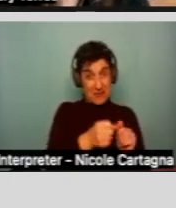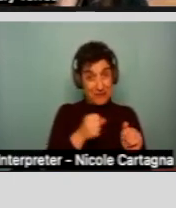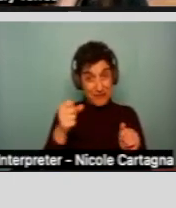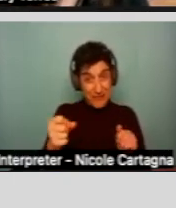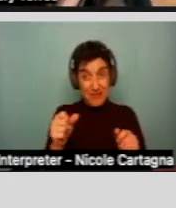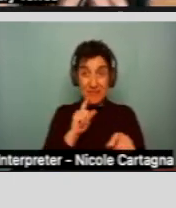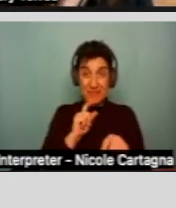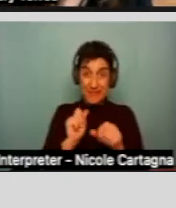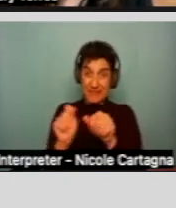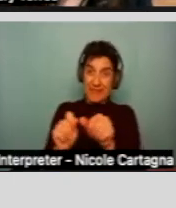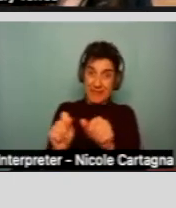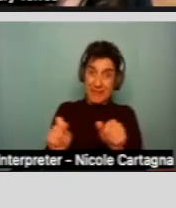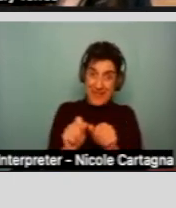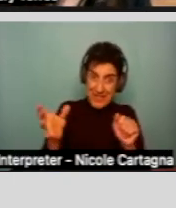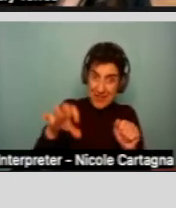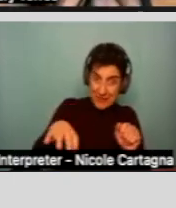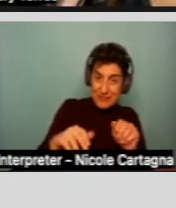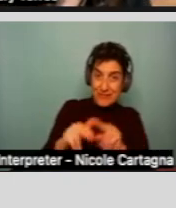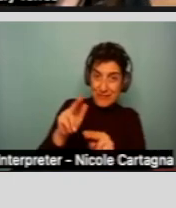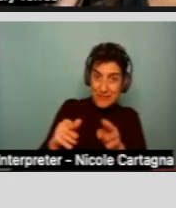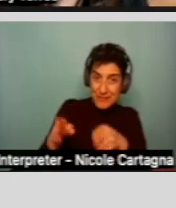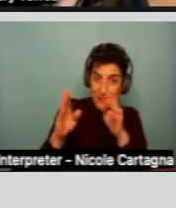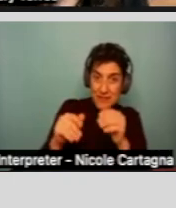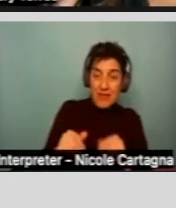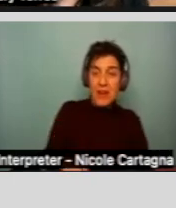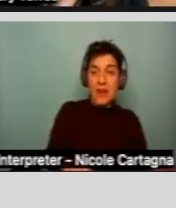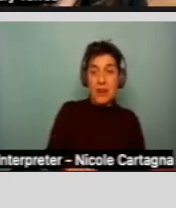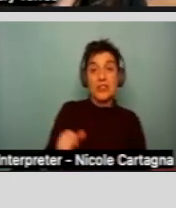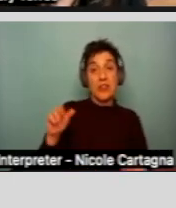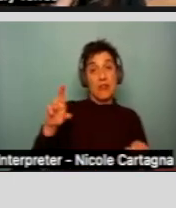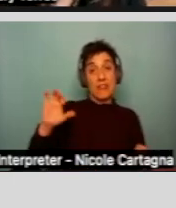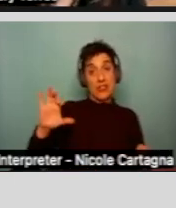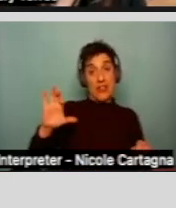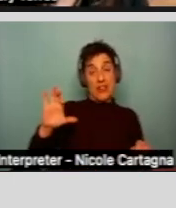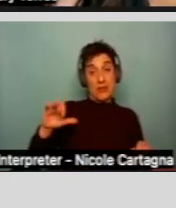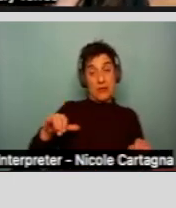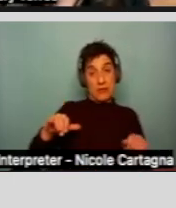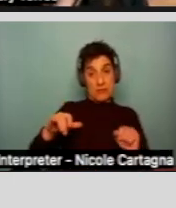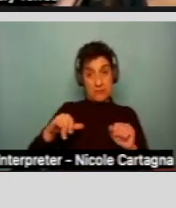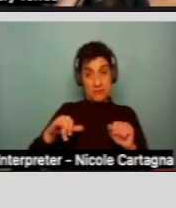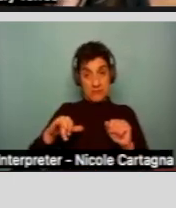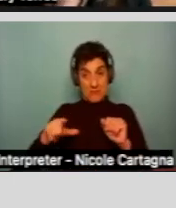So, you must show the regional center of the circumstances by showing evidence that this